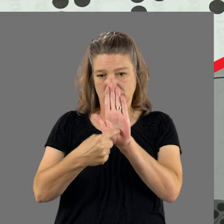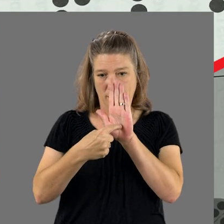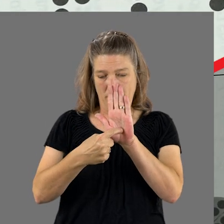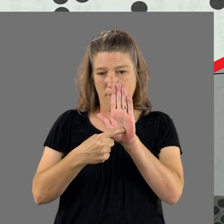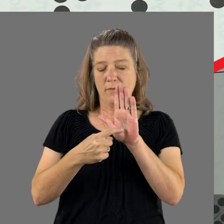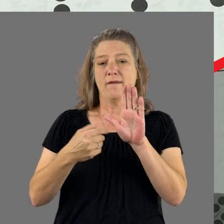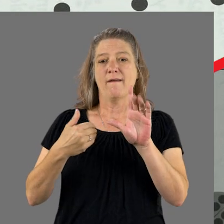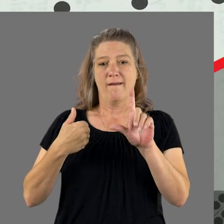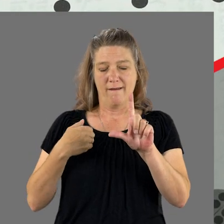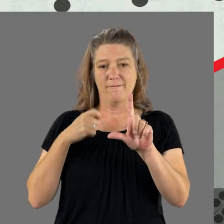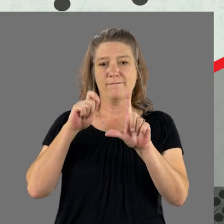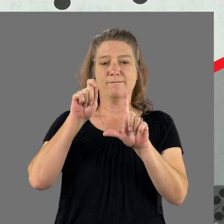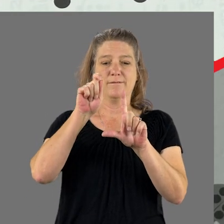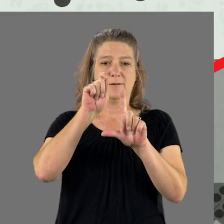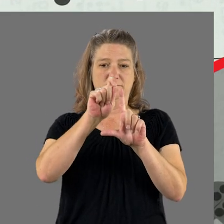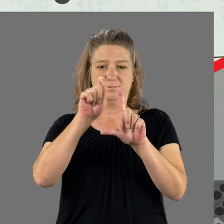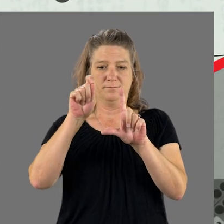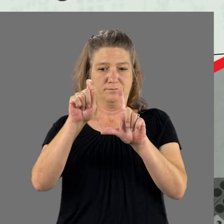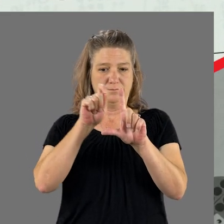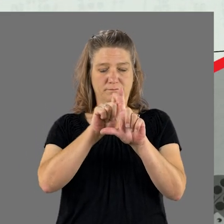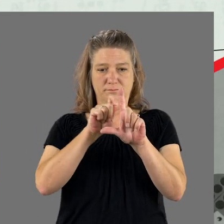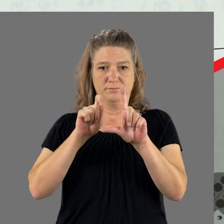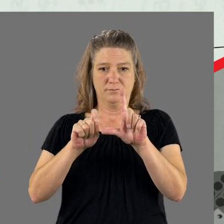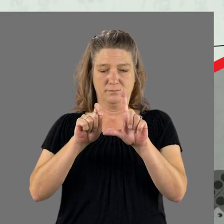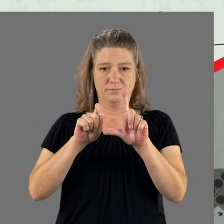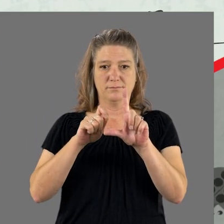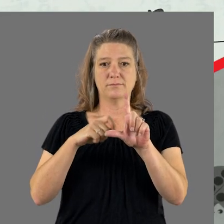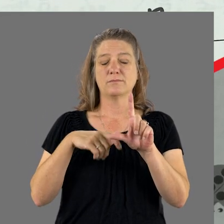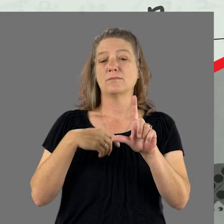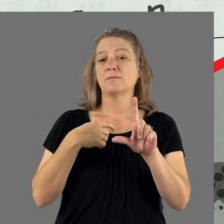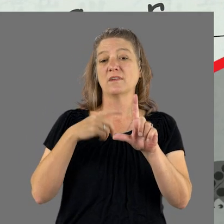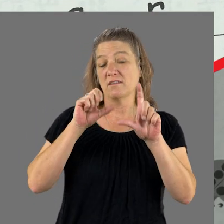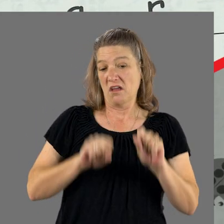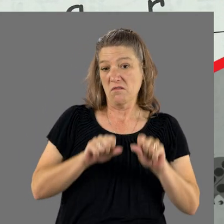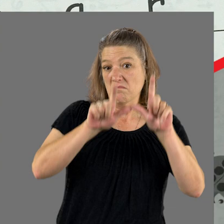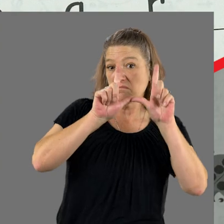some combination of the dots in one braille cell,